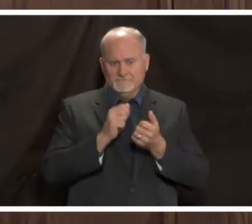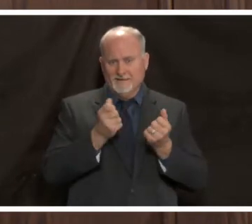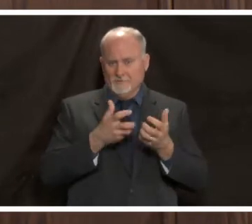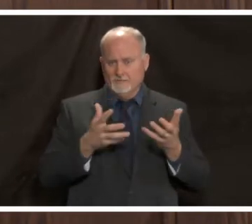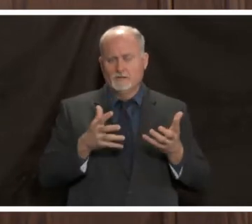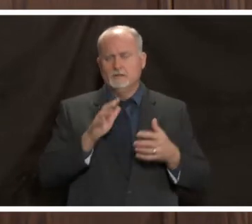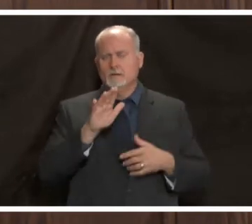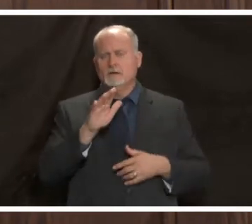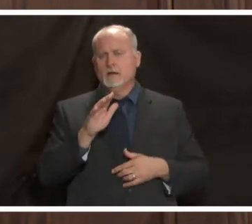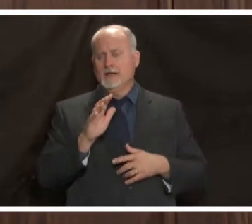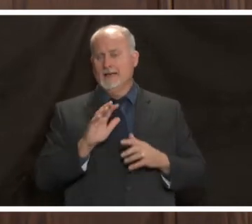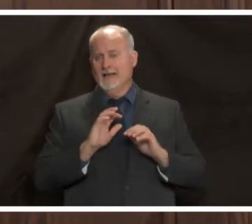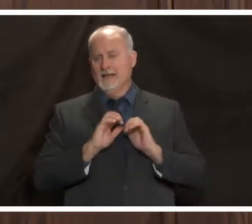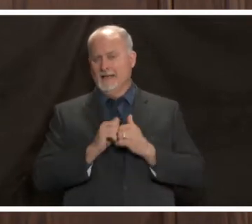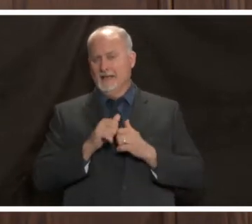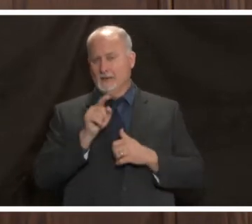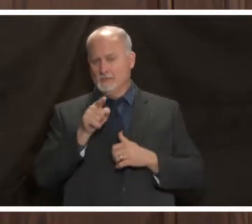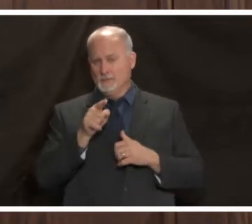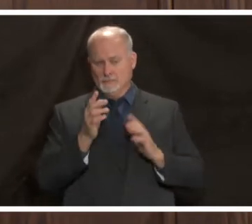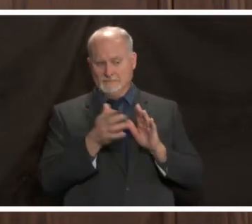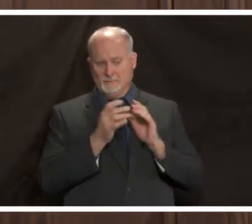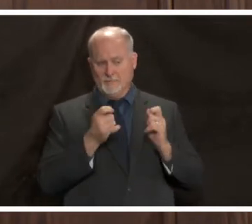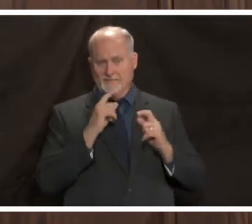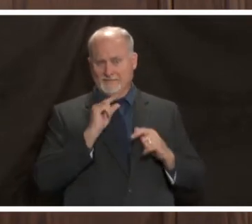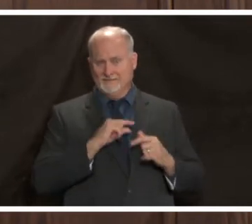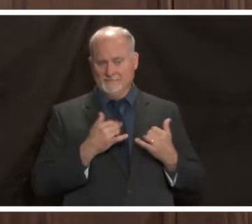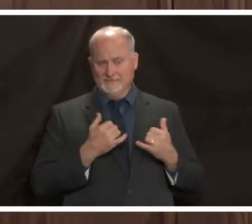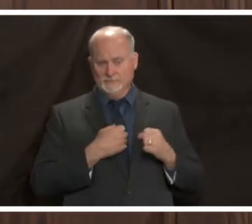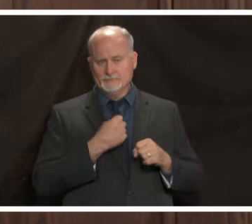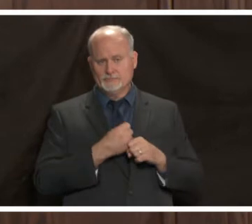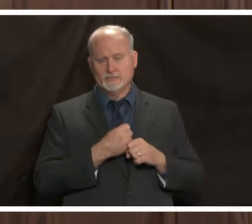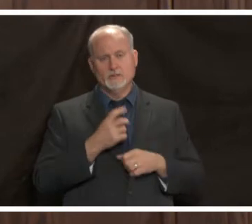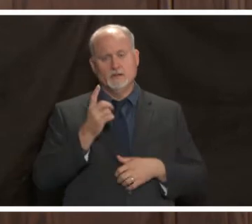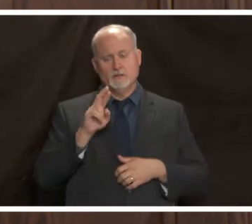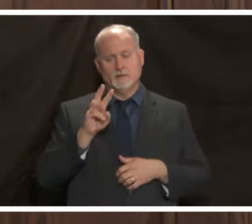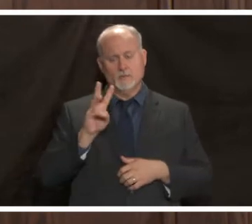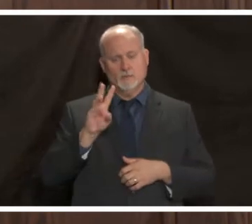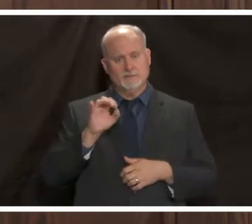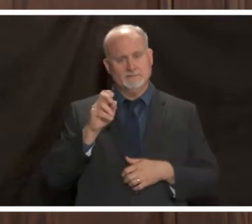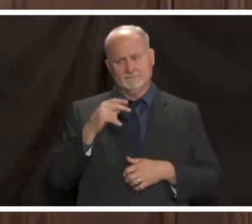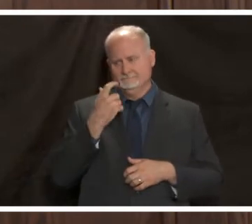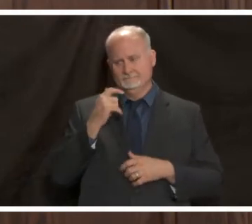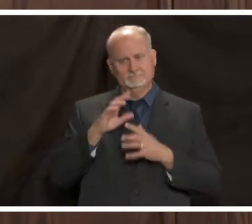how we want to celebrate thanksgiving this year dr wilson nicely pointed out how being together